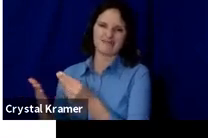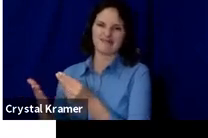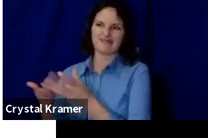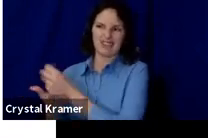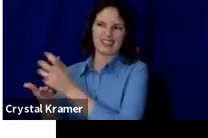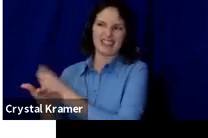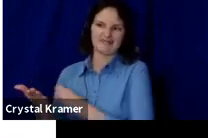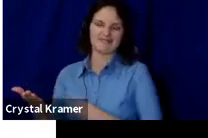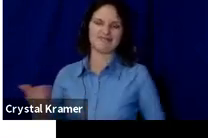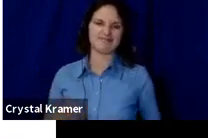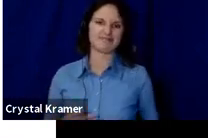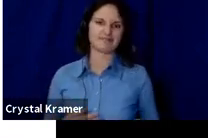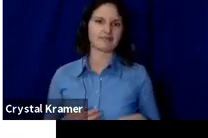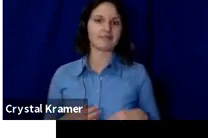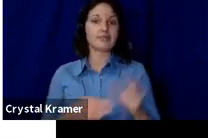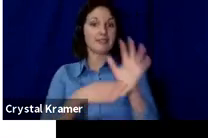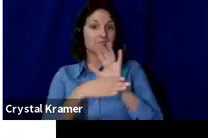produced, film‑quality videos.